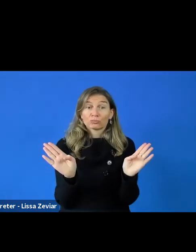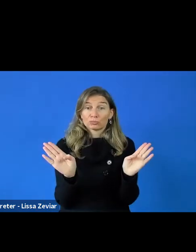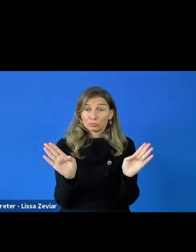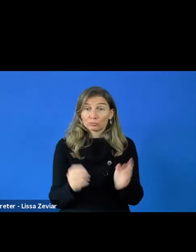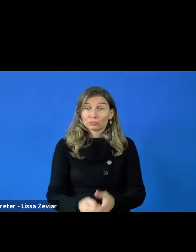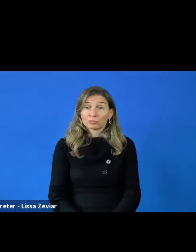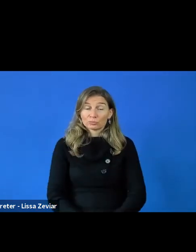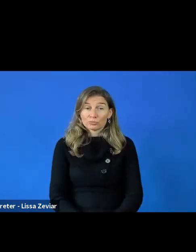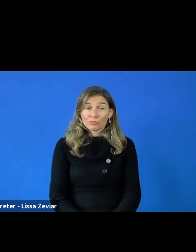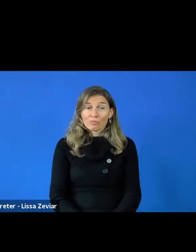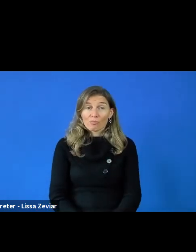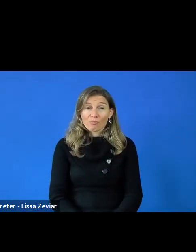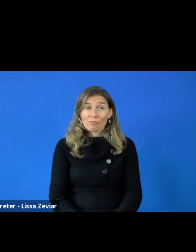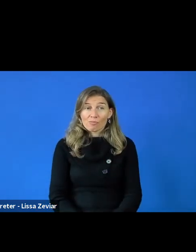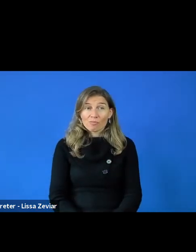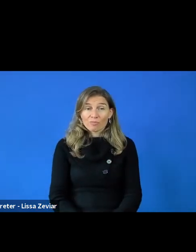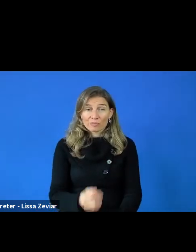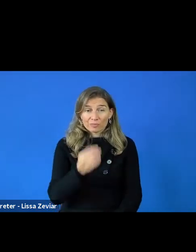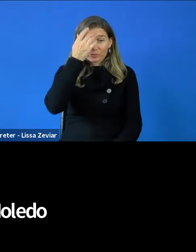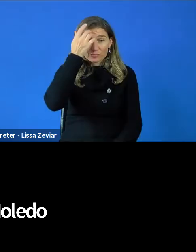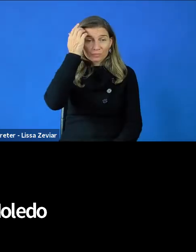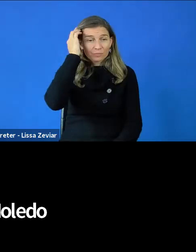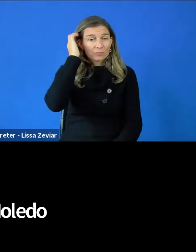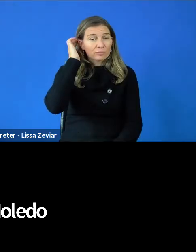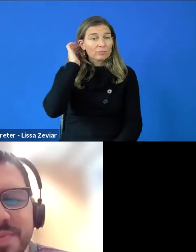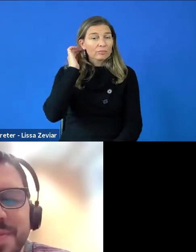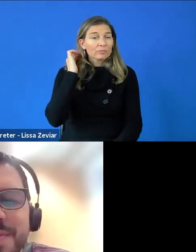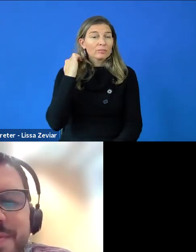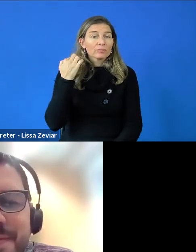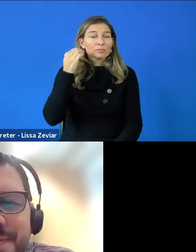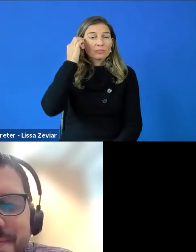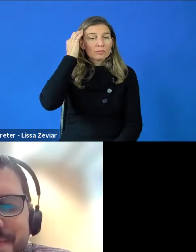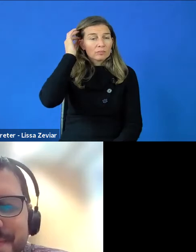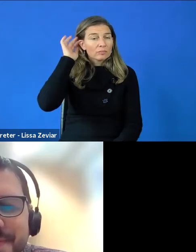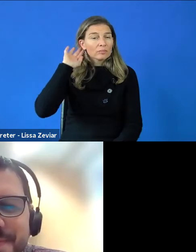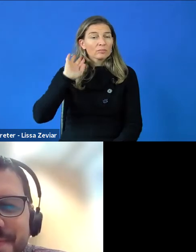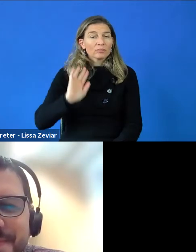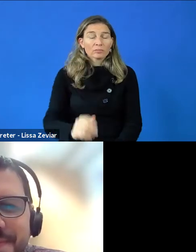I think this was the last slide of my presentation. I will be...